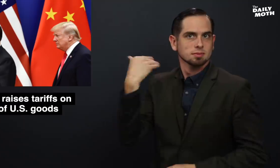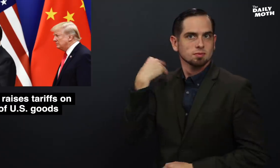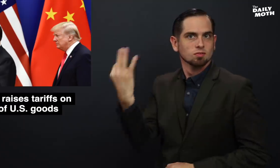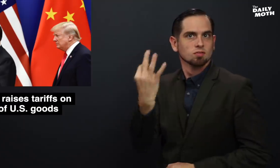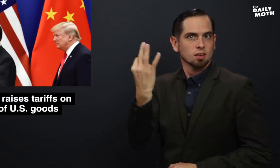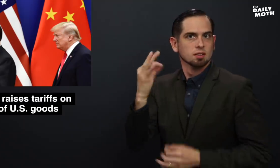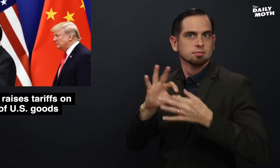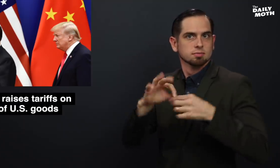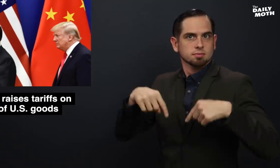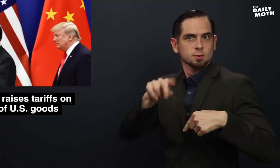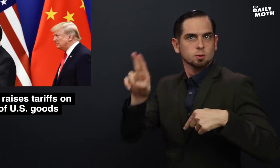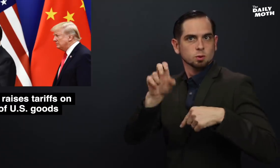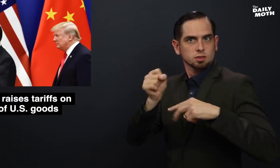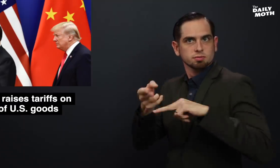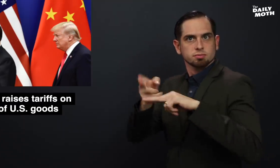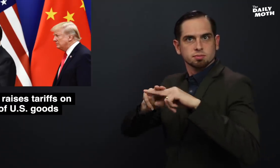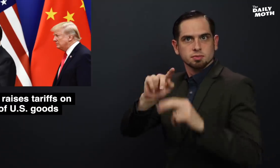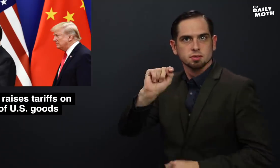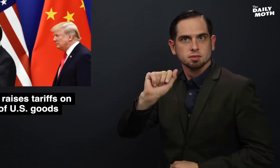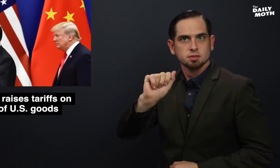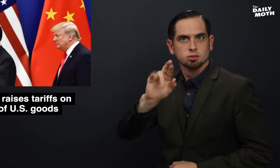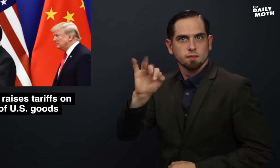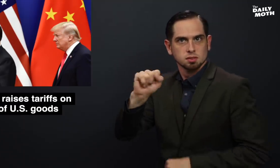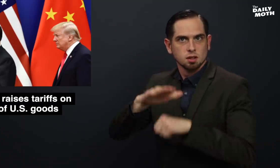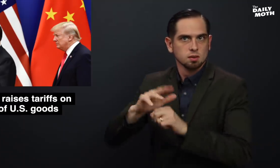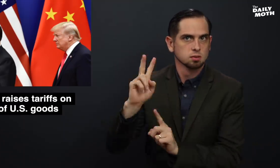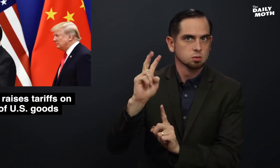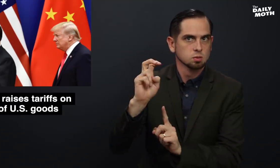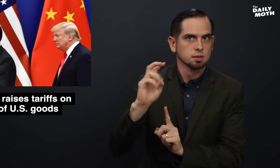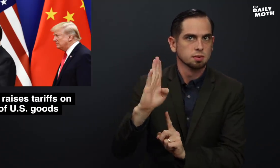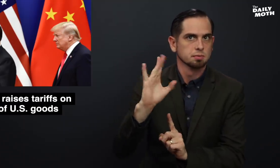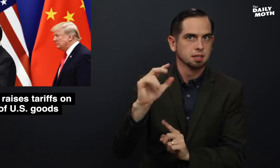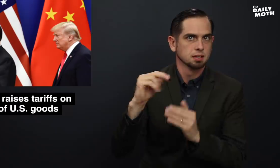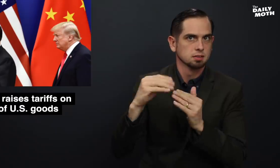on Friday of the U.S. raising tariffs on $200 billion